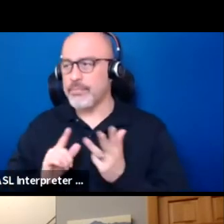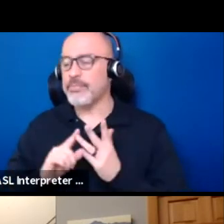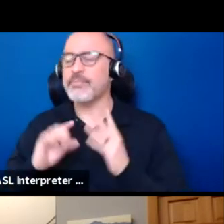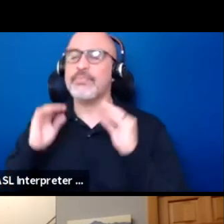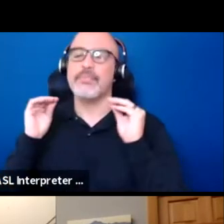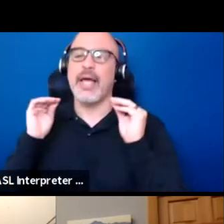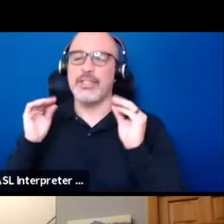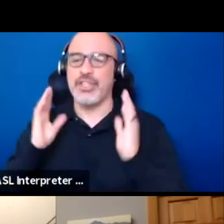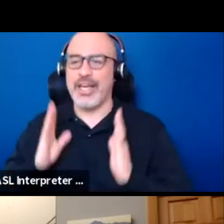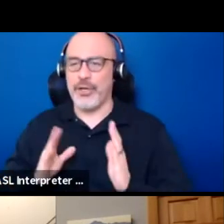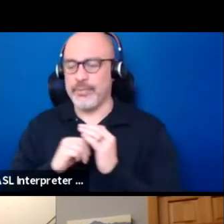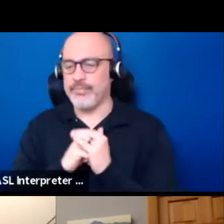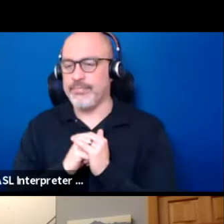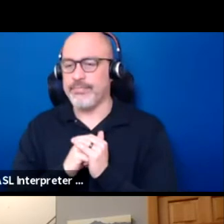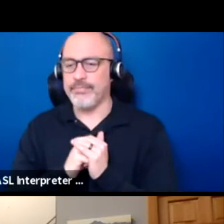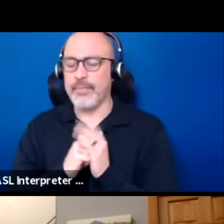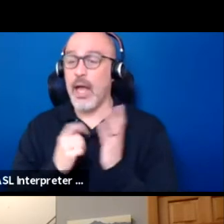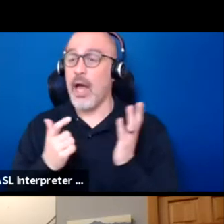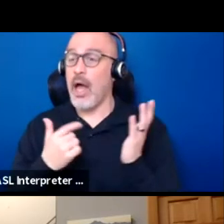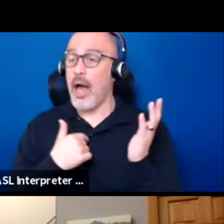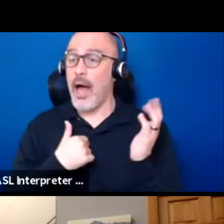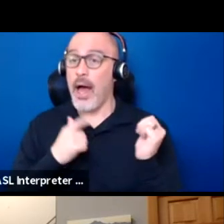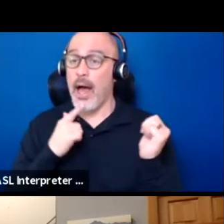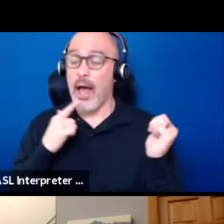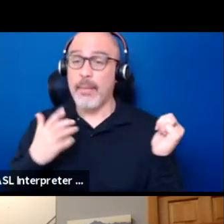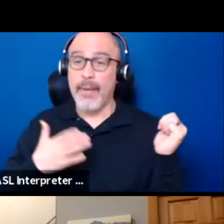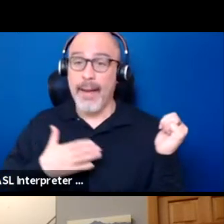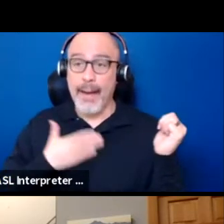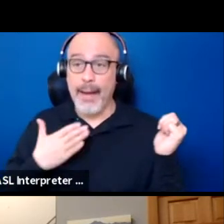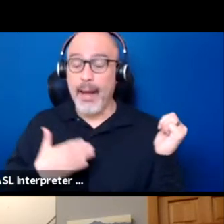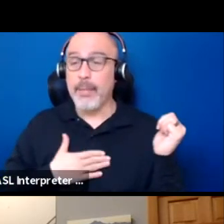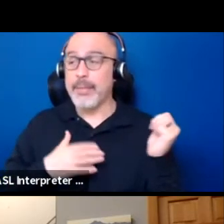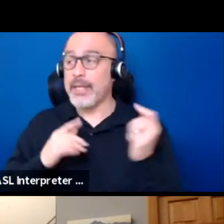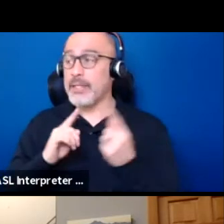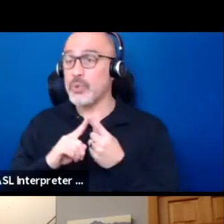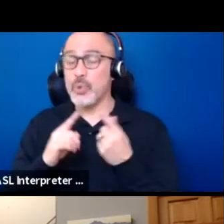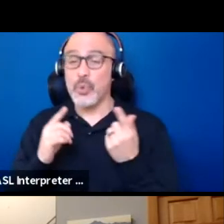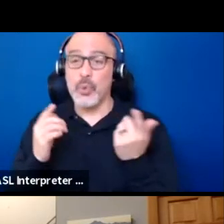And I am so happy to be here having this discussion.